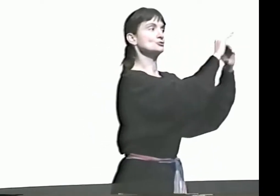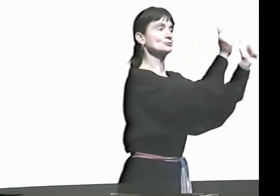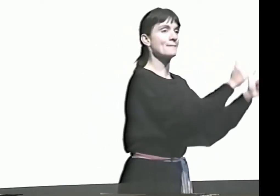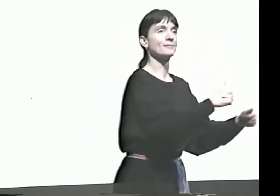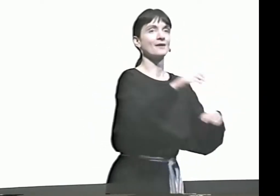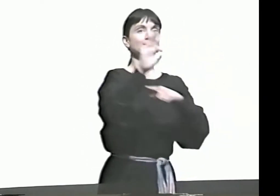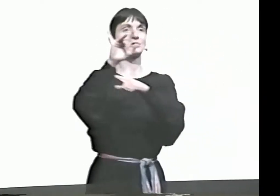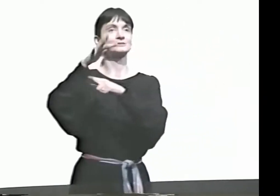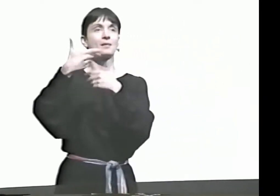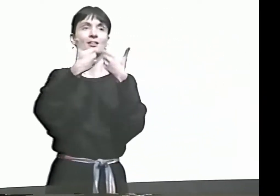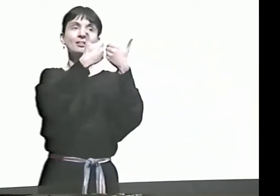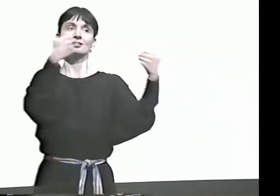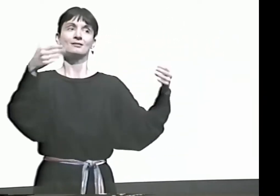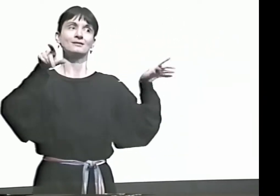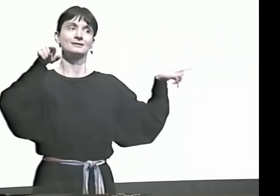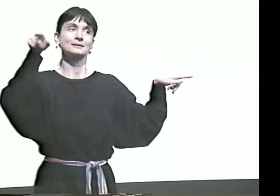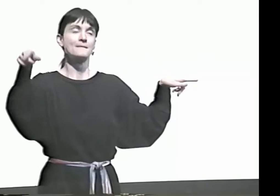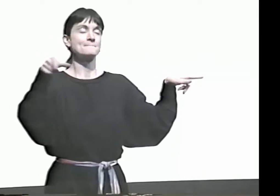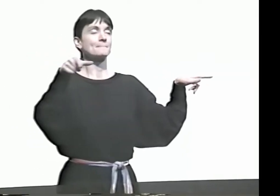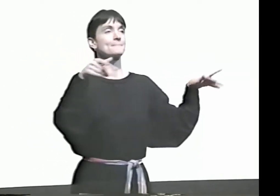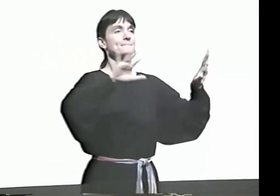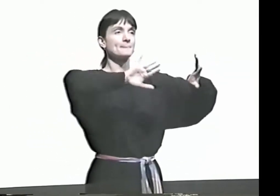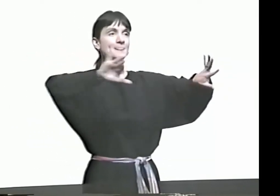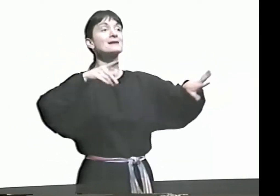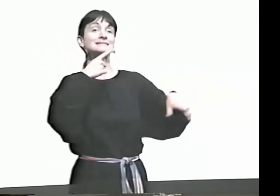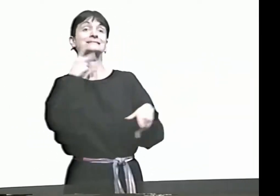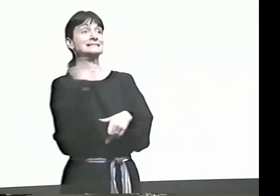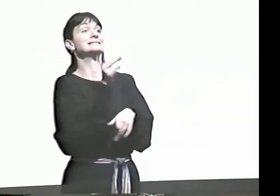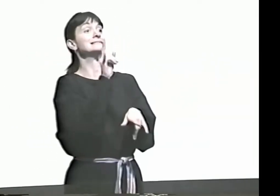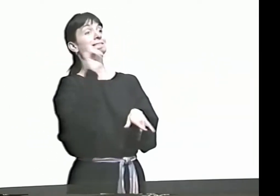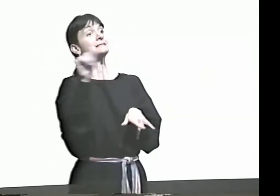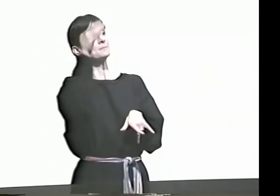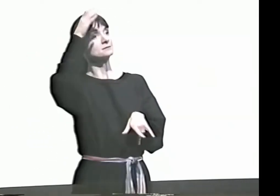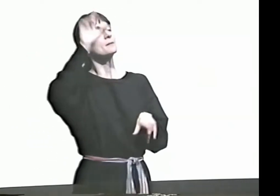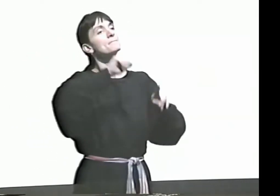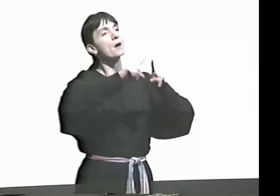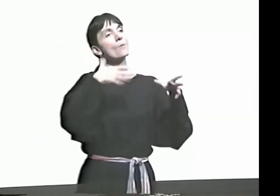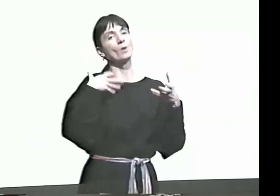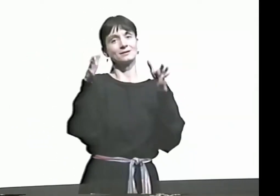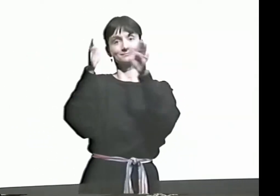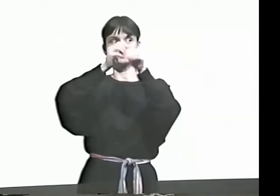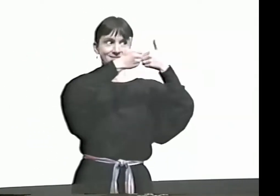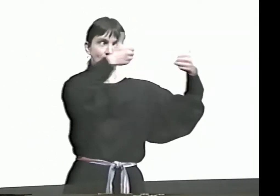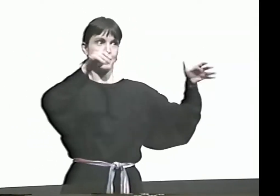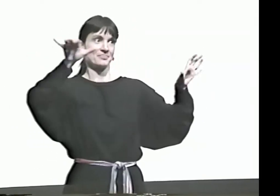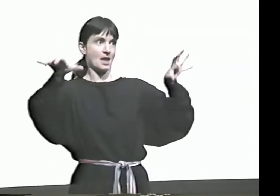OK, SO THEN I ALSO LEARNED ABOUT FINGERSPELLING POEMS. HANDSHAPE AND FINGERSPELLING ARE TWO DIFFERENT ENTITIES,